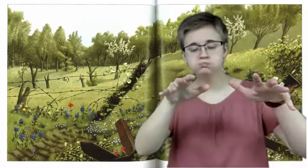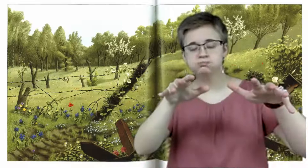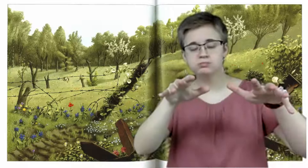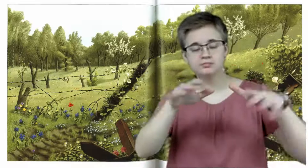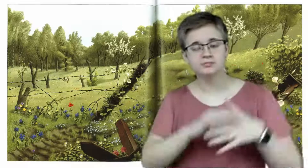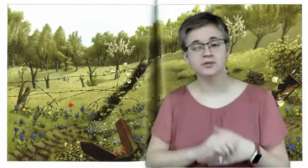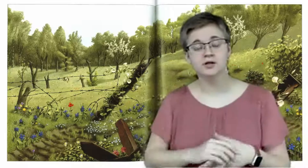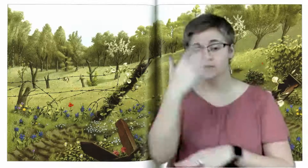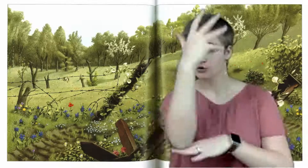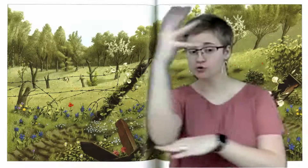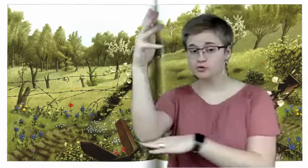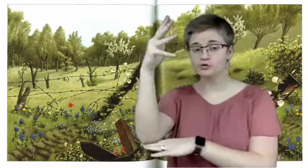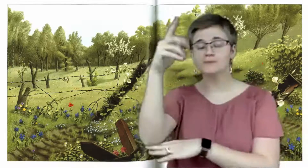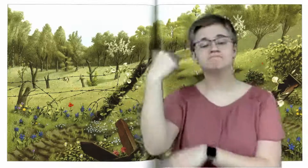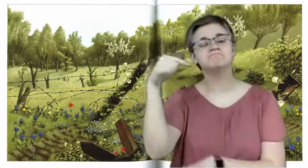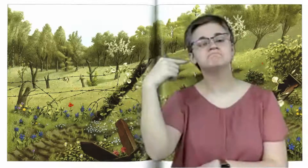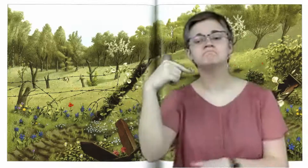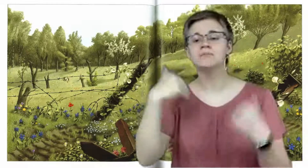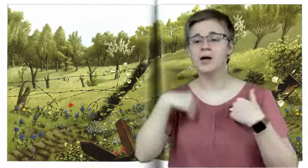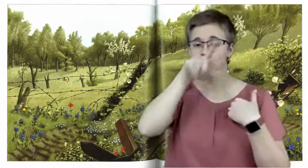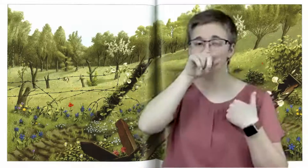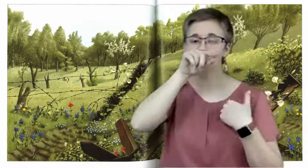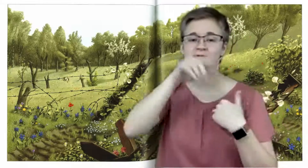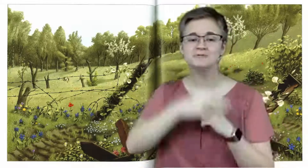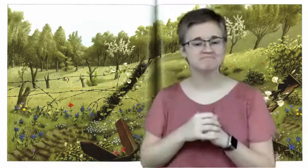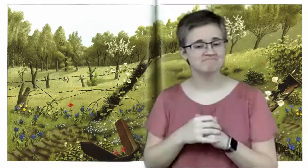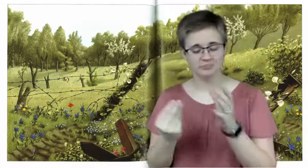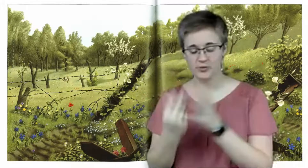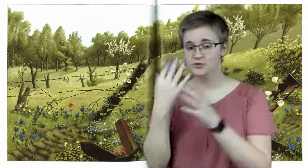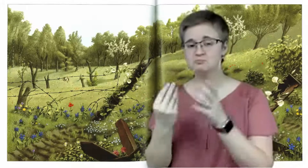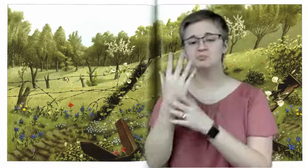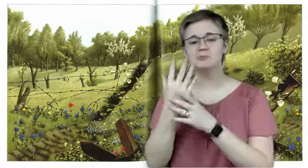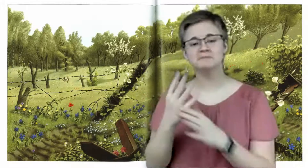Trees were green and full of birds. Spring sang.